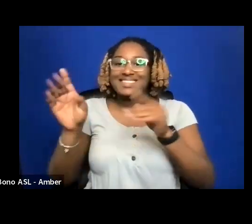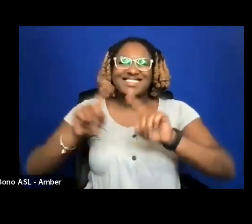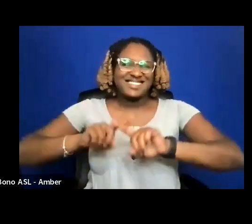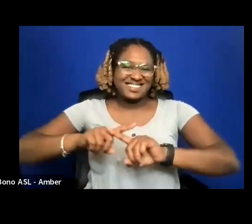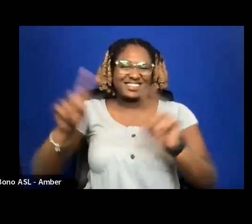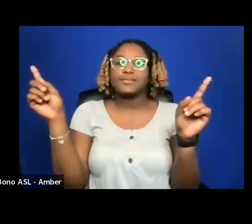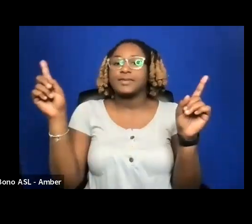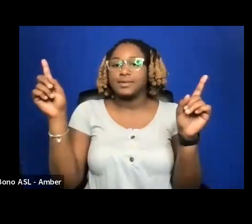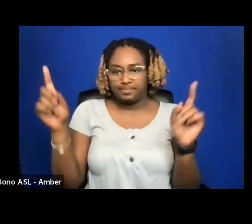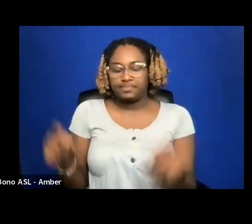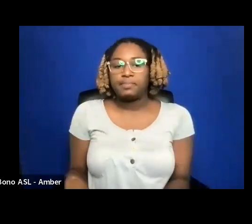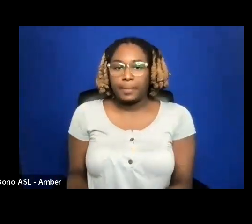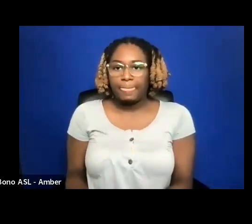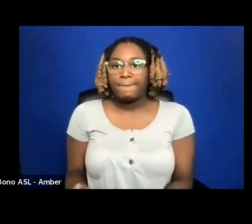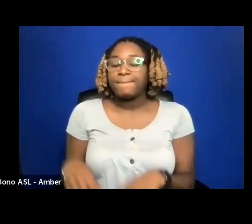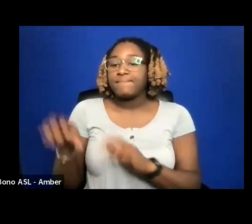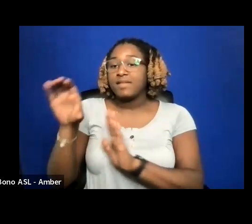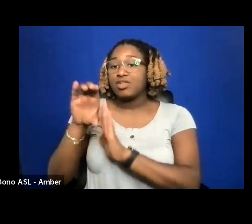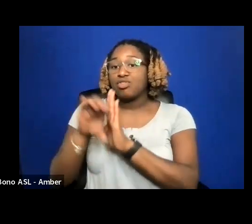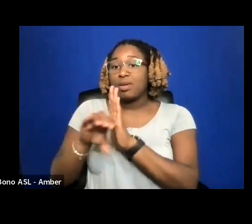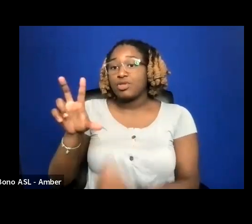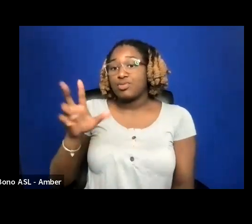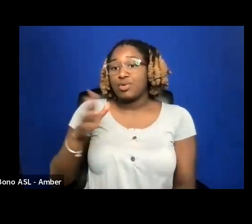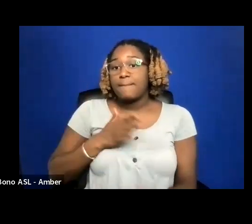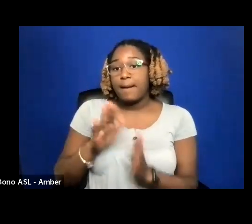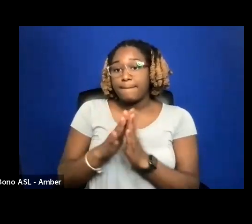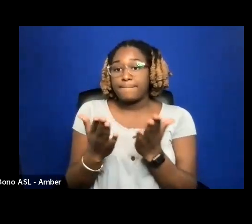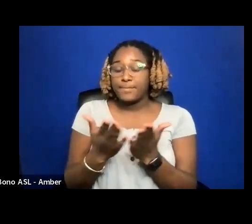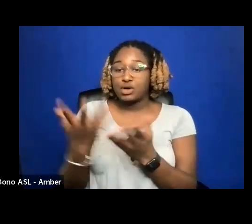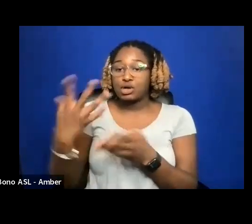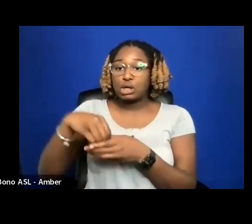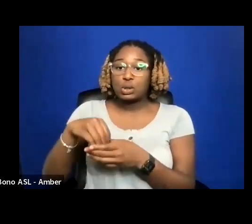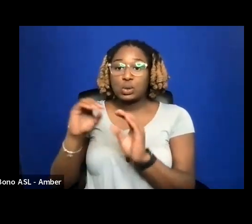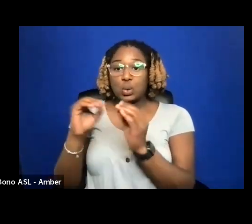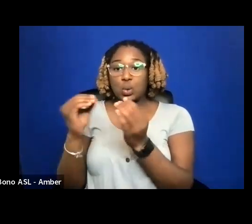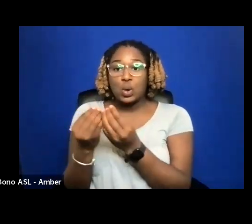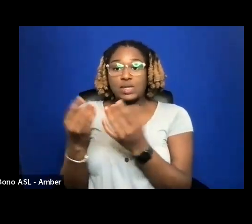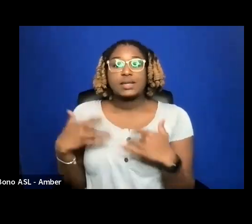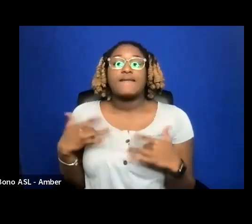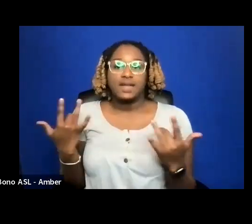CHAPTER THREE OF MY BOOK INCLUDED THESE ORGANIZATIONS AND EVENTS THROUGHOUT CALENDAR YEAR.